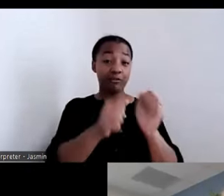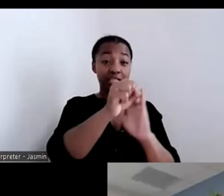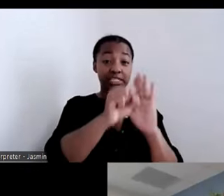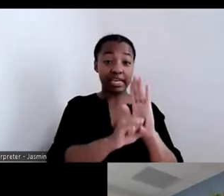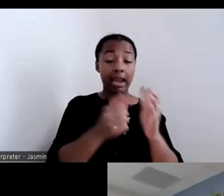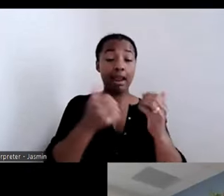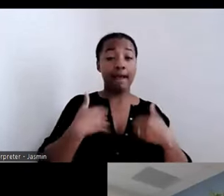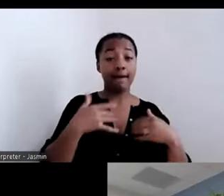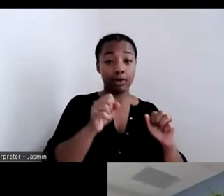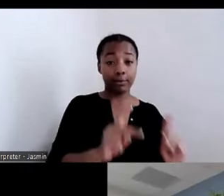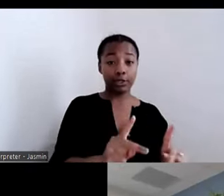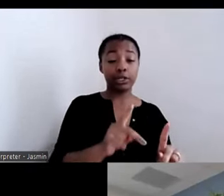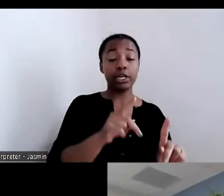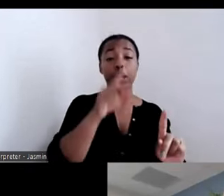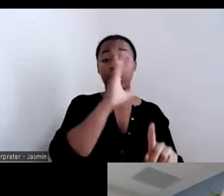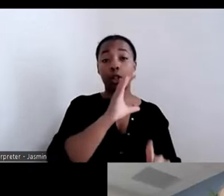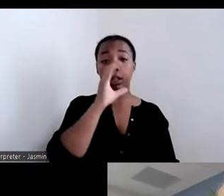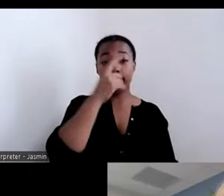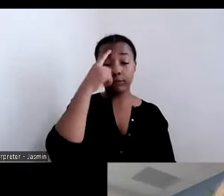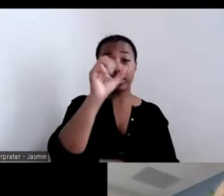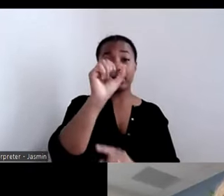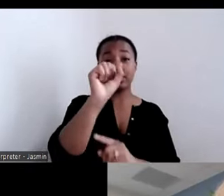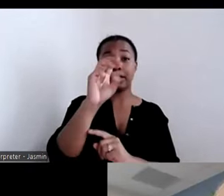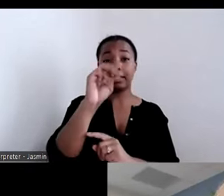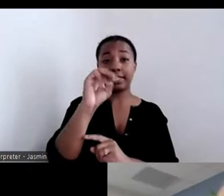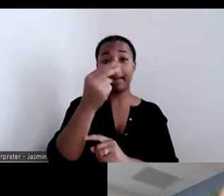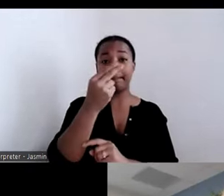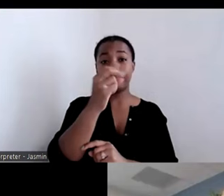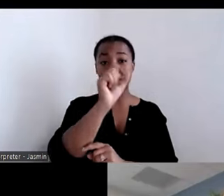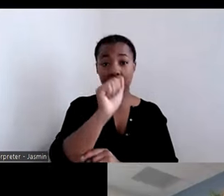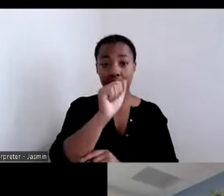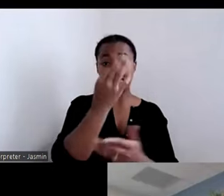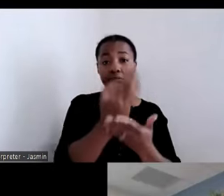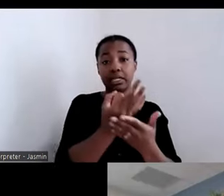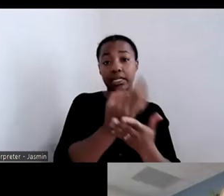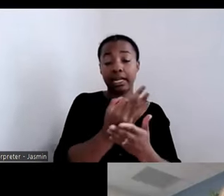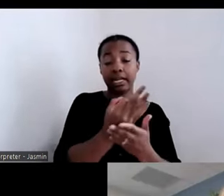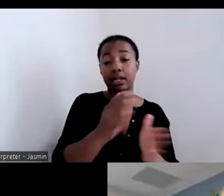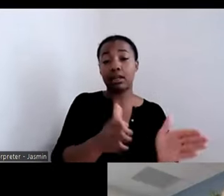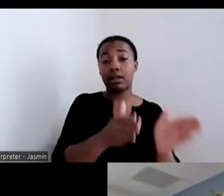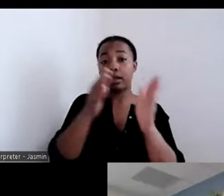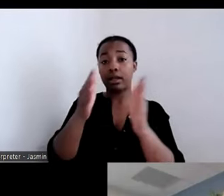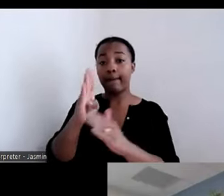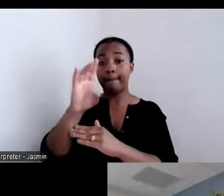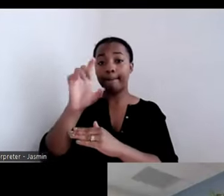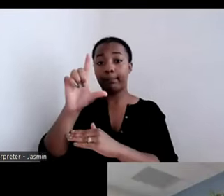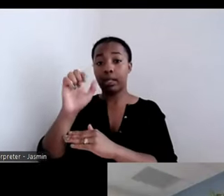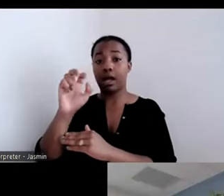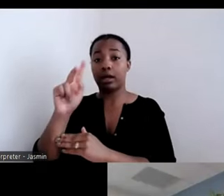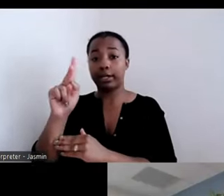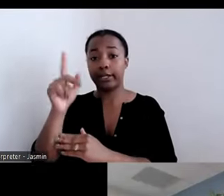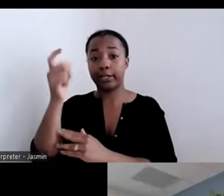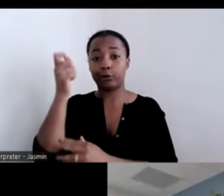SAMHSA funding. I think community inclusion, while it has always been a thing, it is